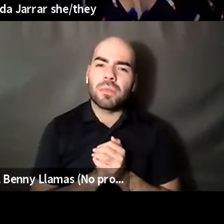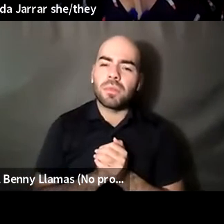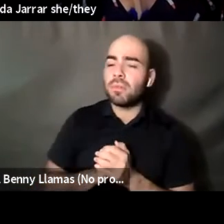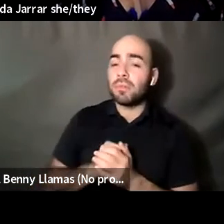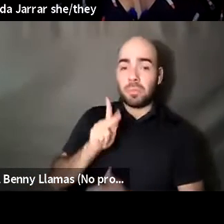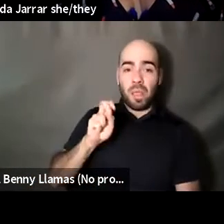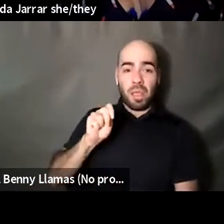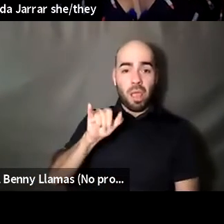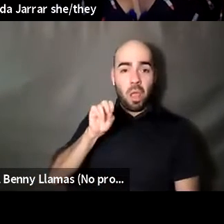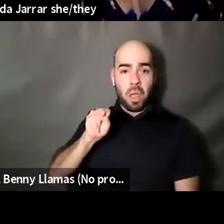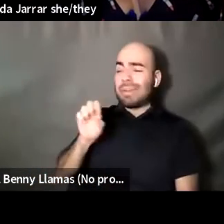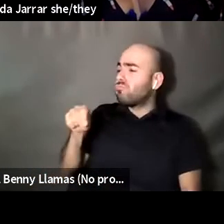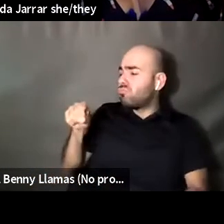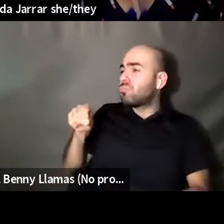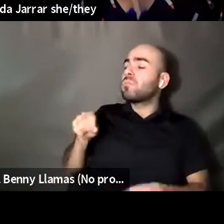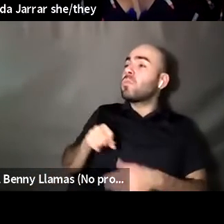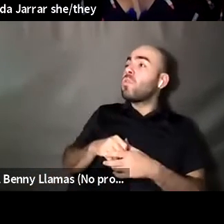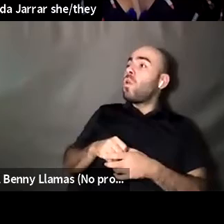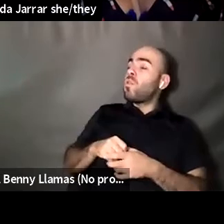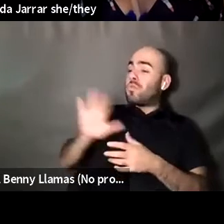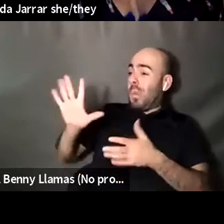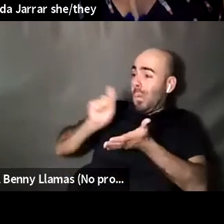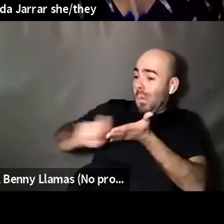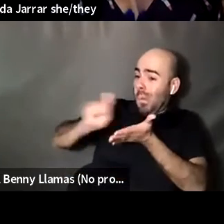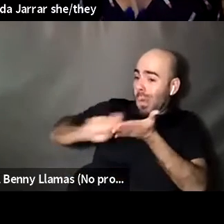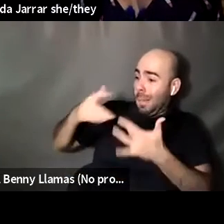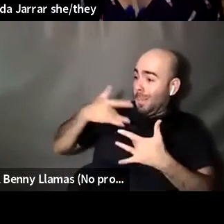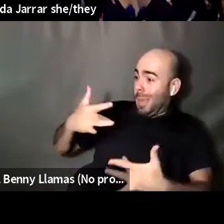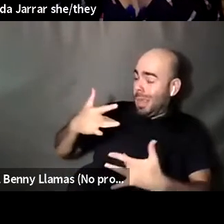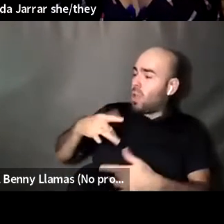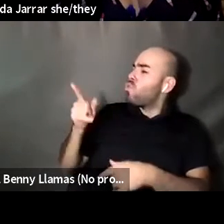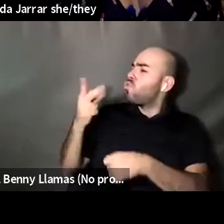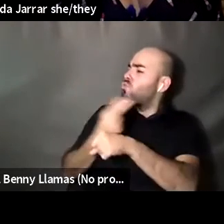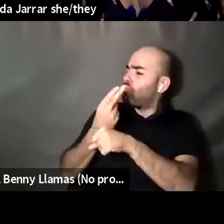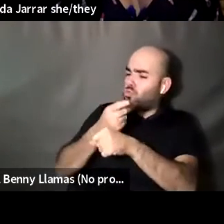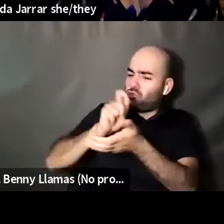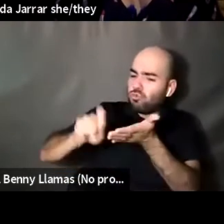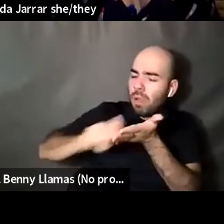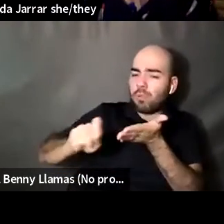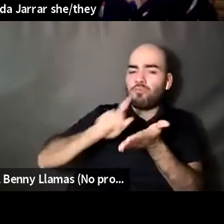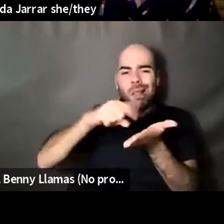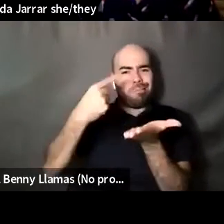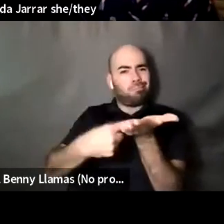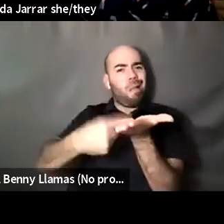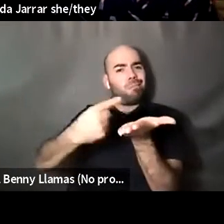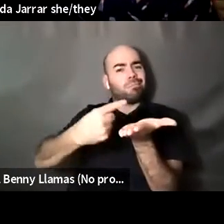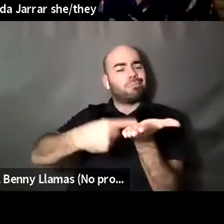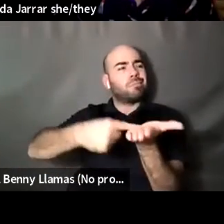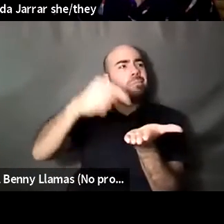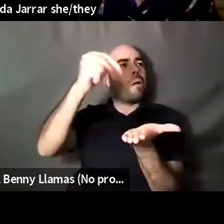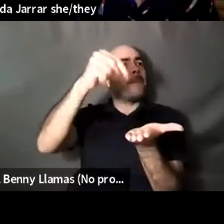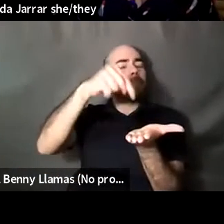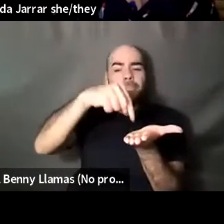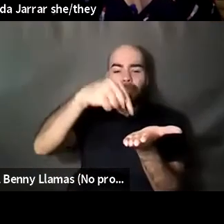Kenyon Farrow (he/him/his): Do you feel like, do you also in your writing use use it to not to both talk about like the, you know, explore the dynamics of